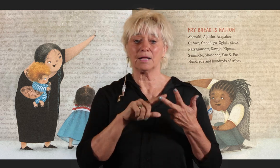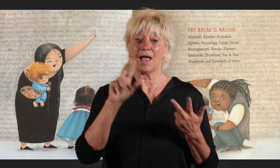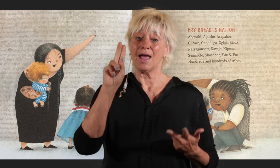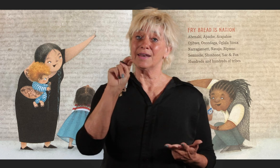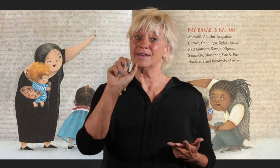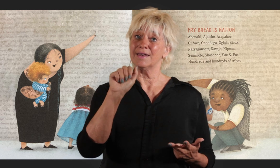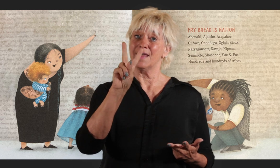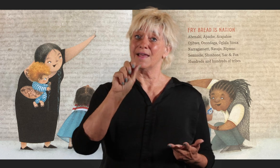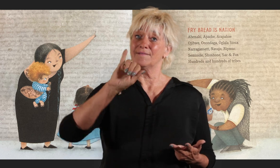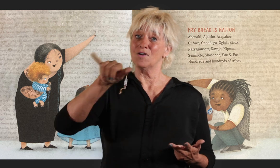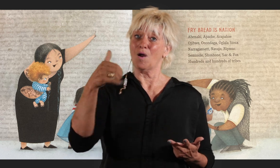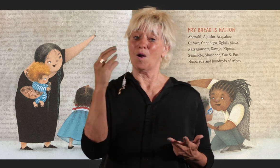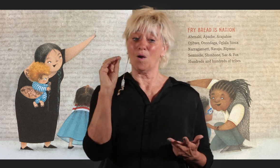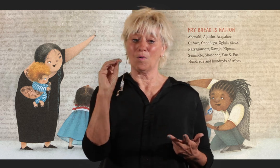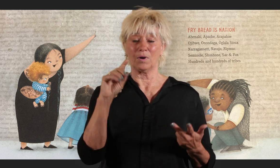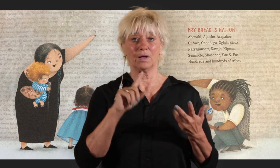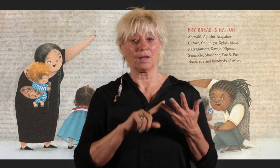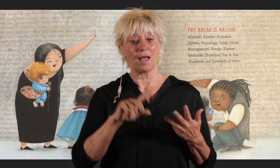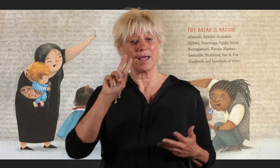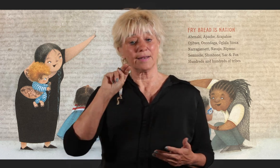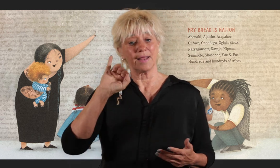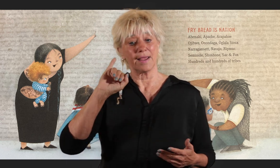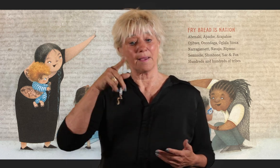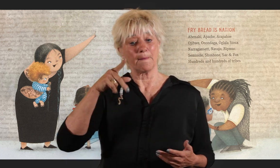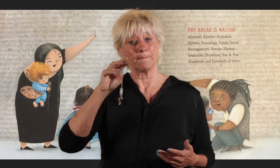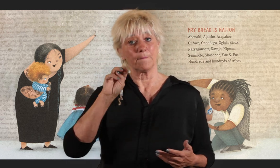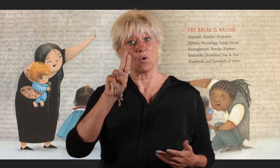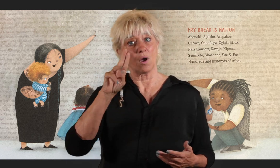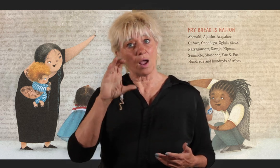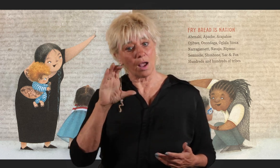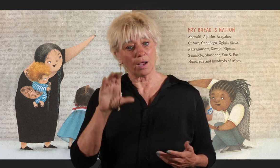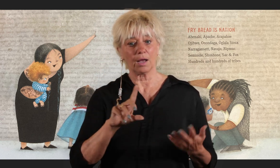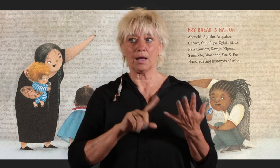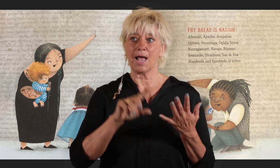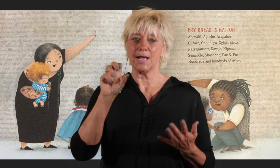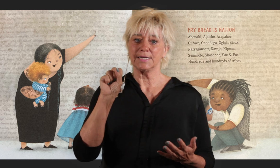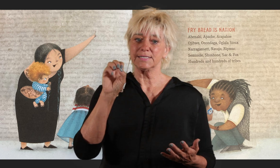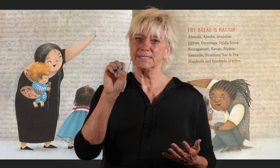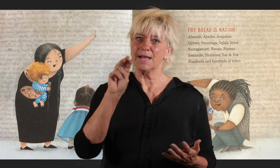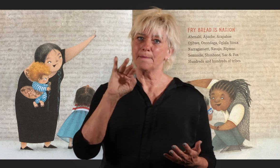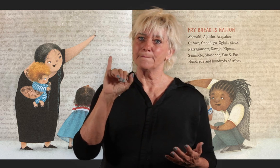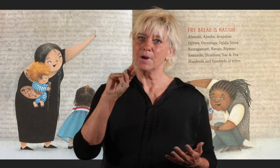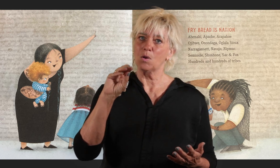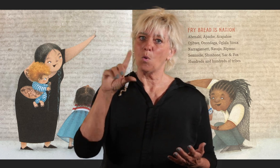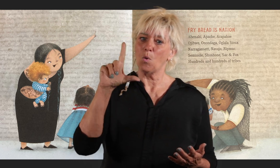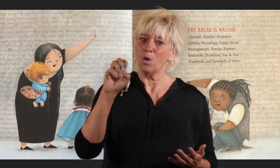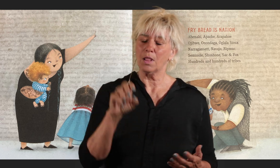Navajo, Nipmuc, Seminole,